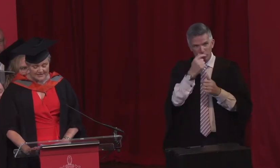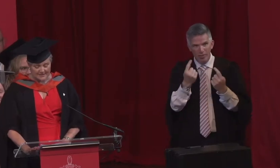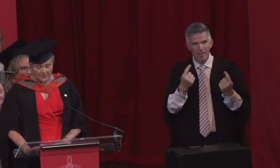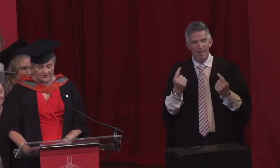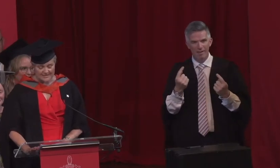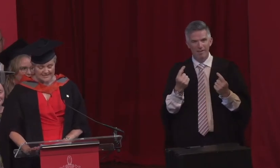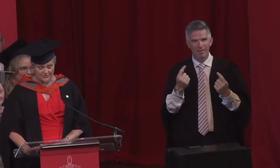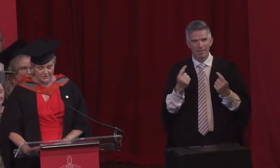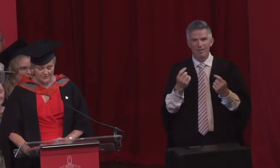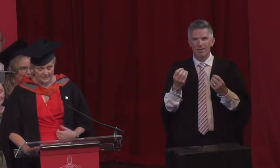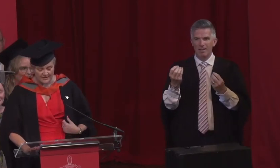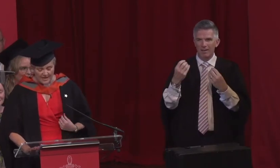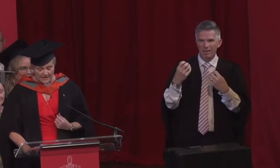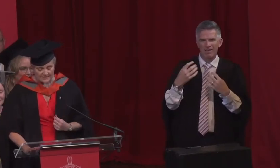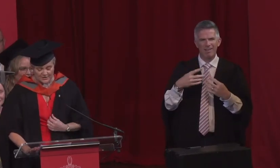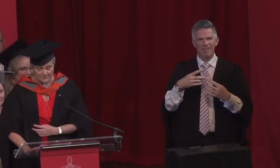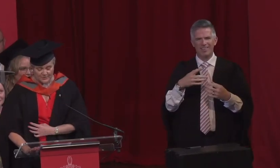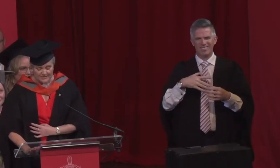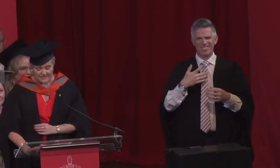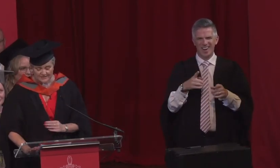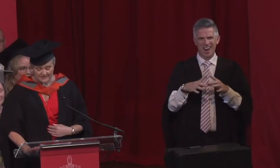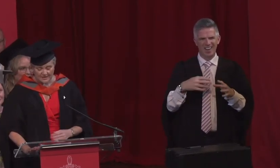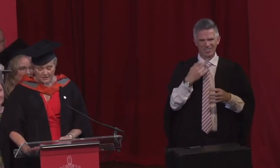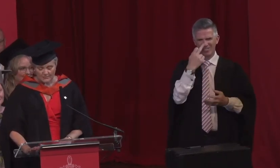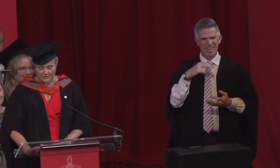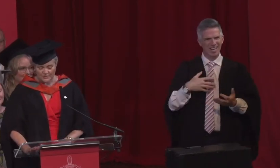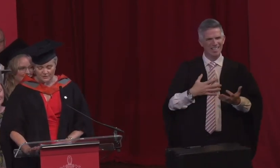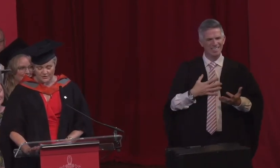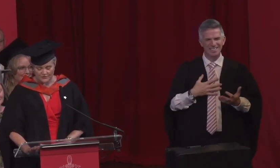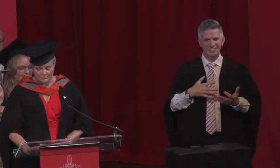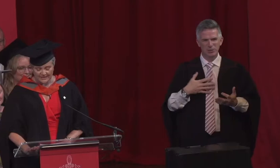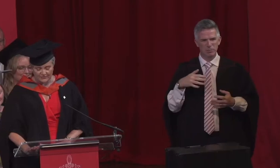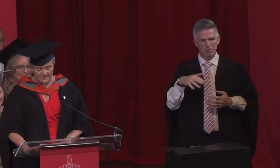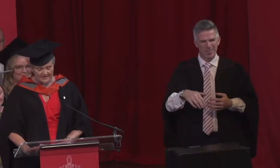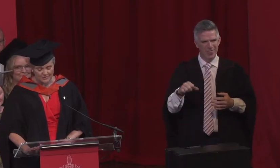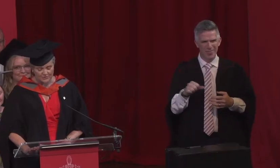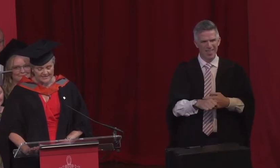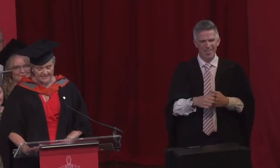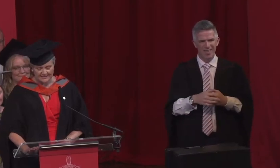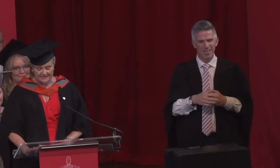impostor syndrome at some point, most of us looked like rabbits caught in headlights